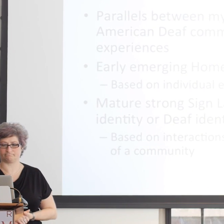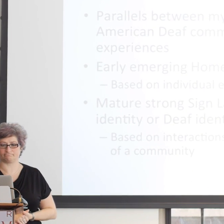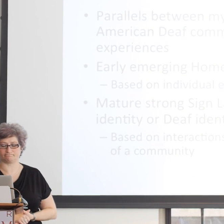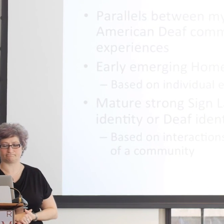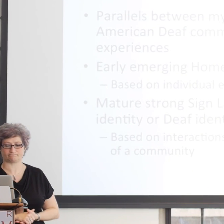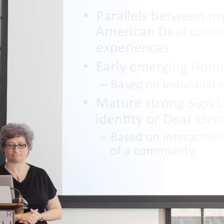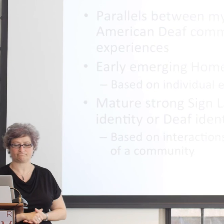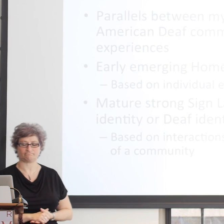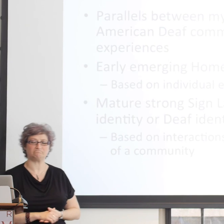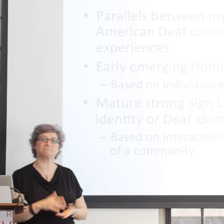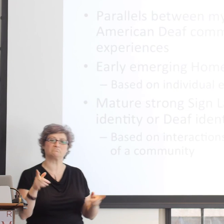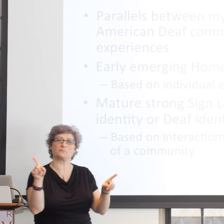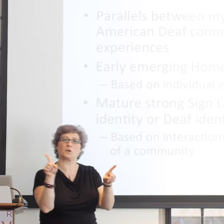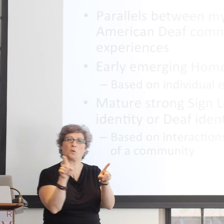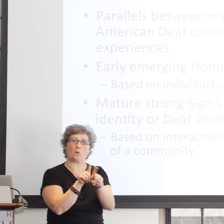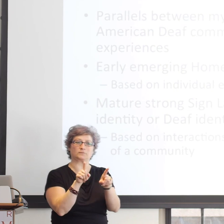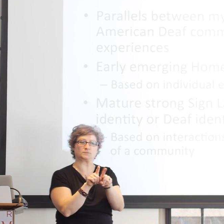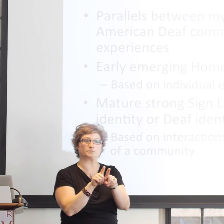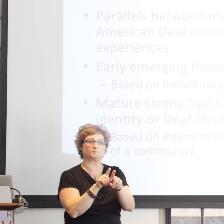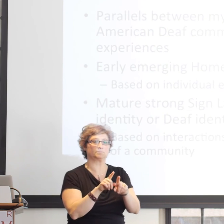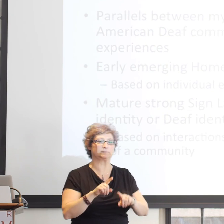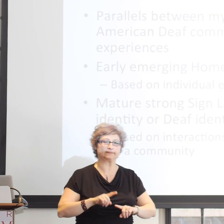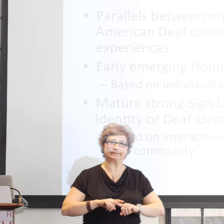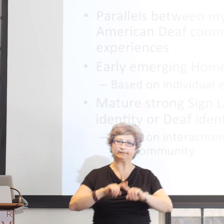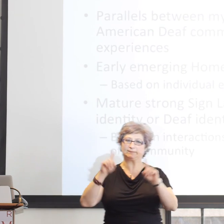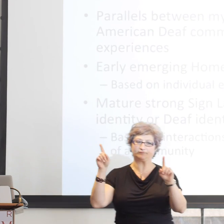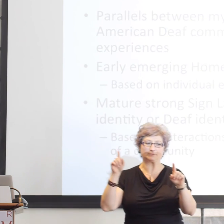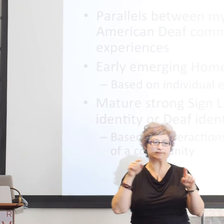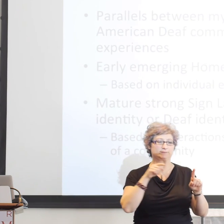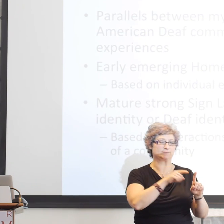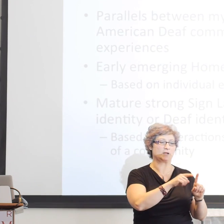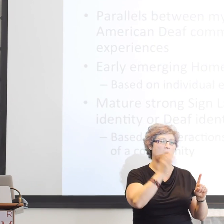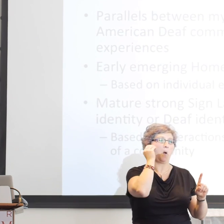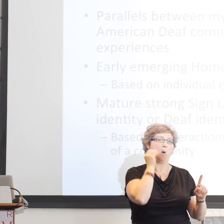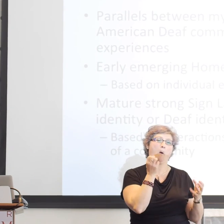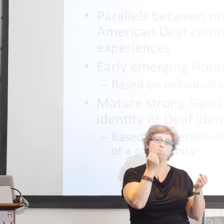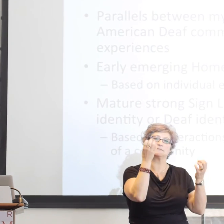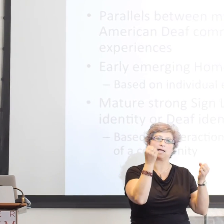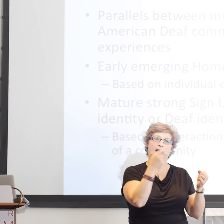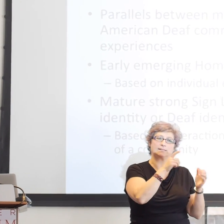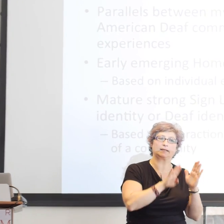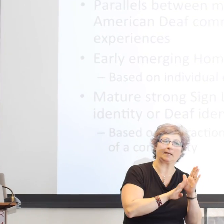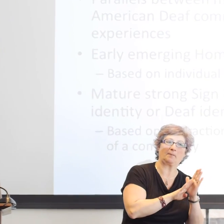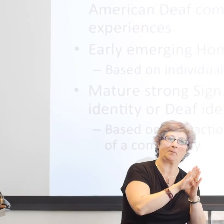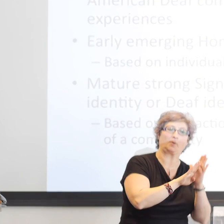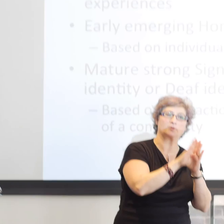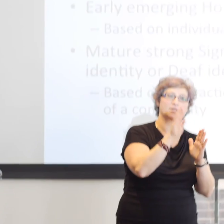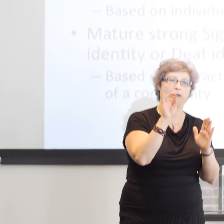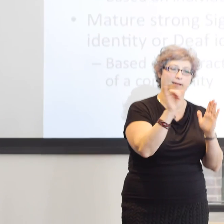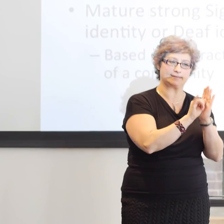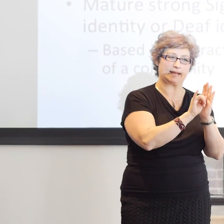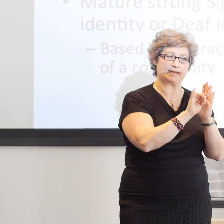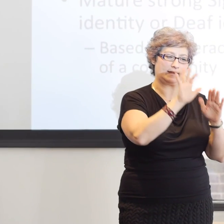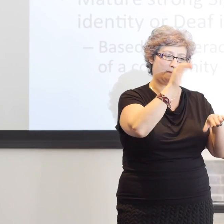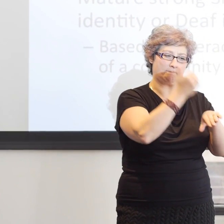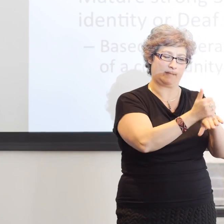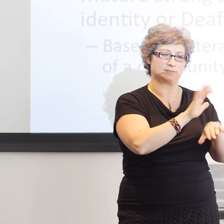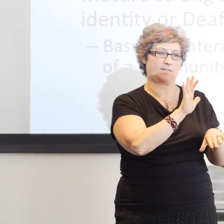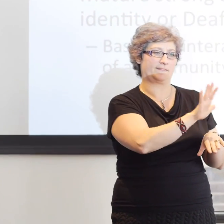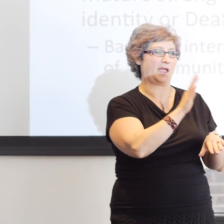Either a CODA identity or Deaf identity that is based on interactions with others in the context